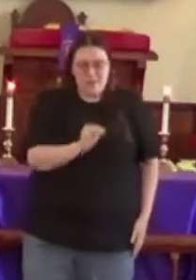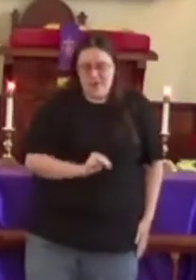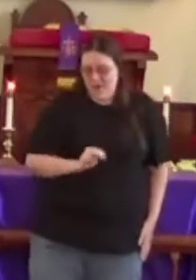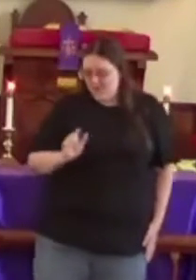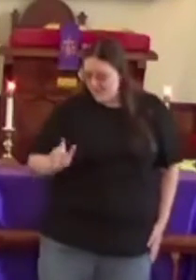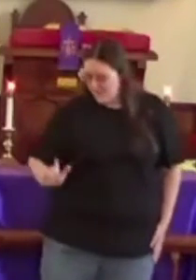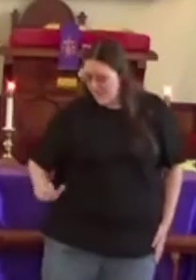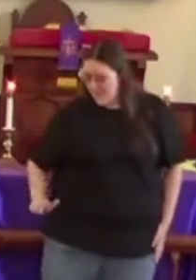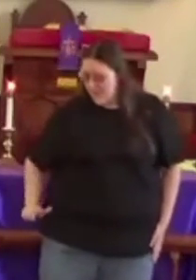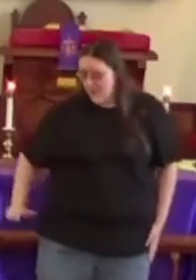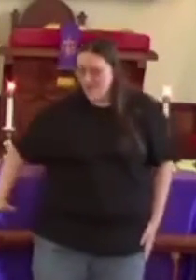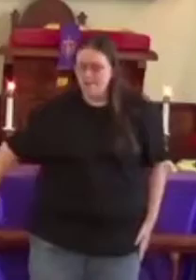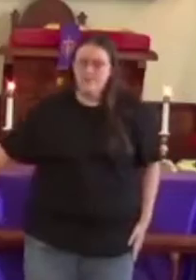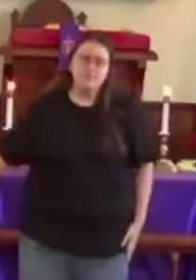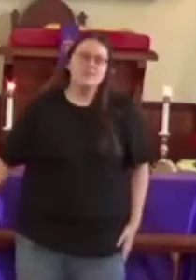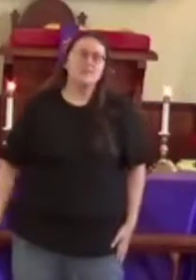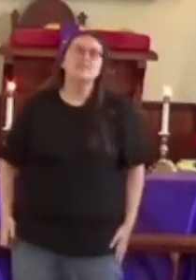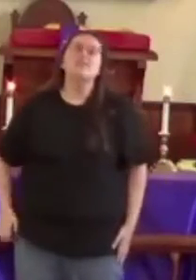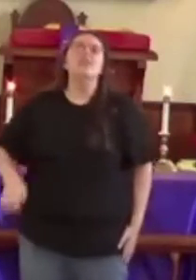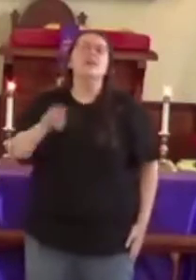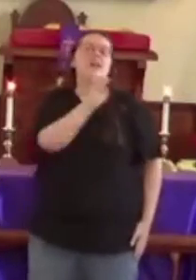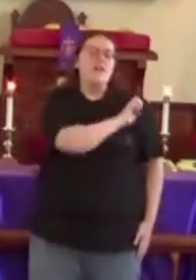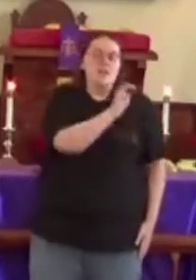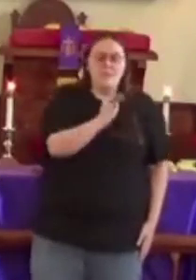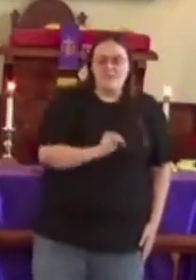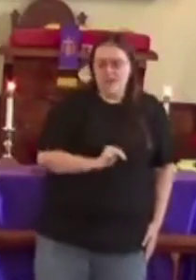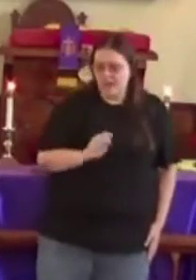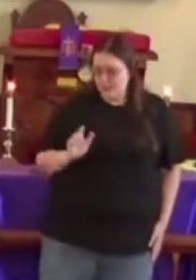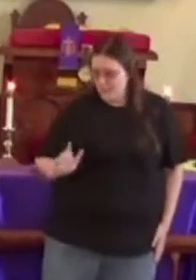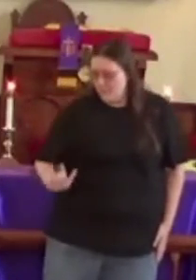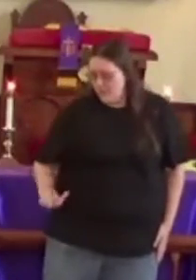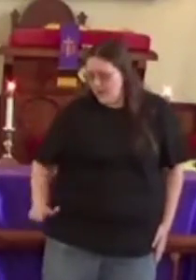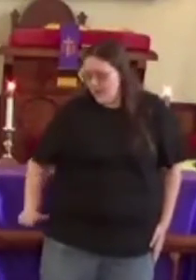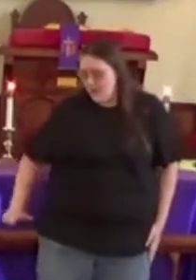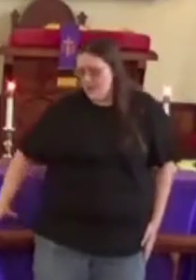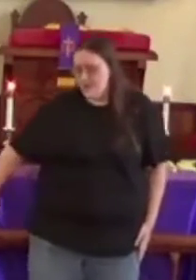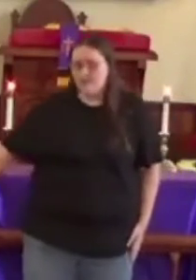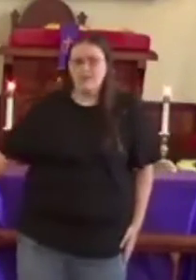Immanuel, Immanuel